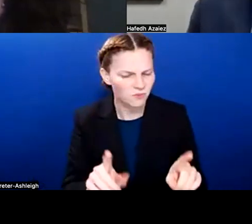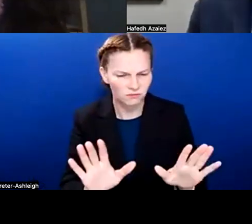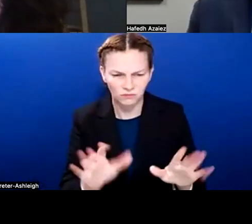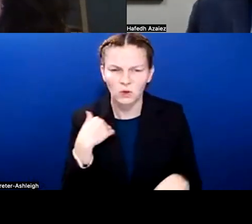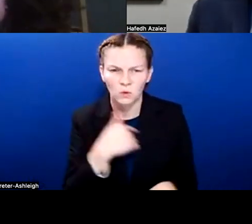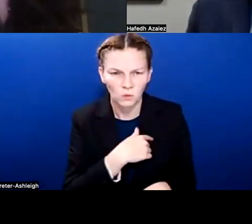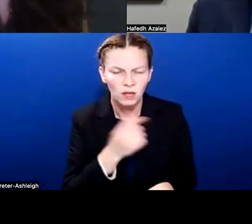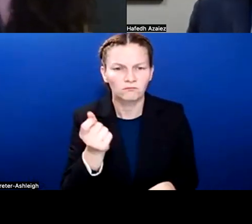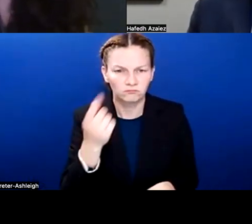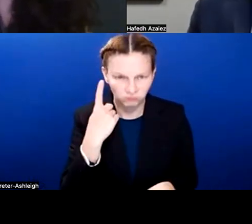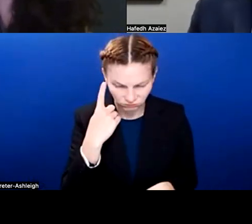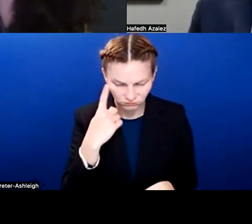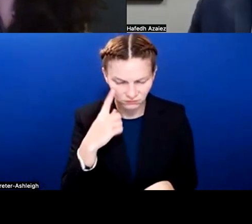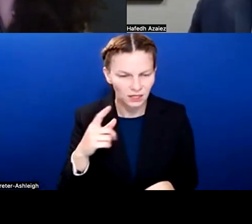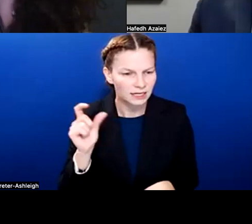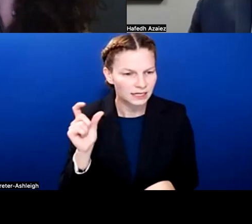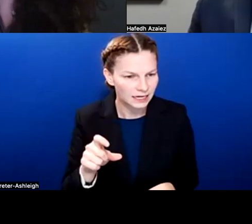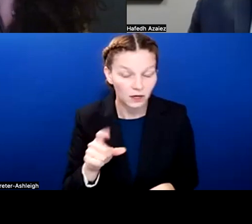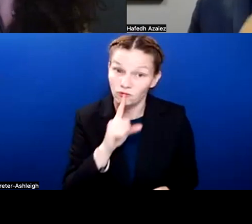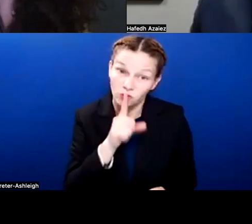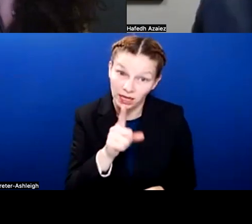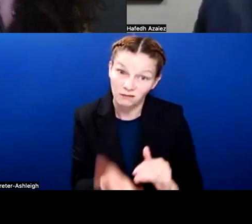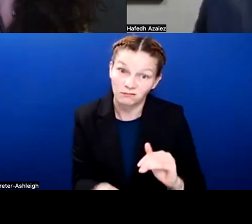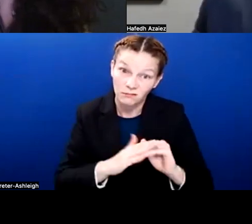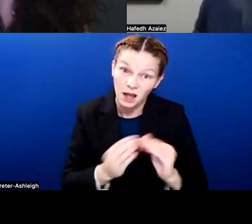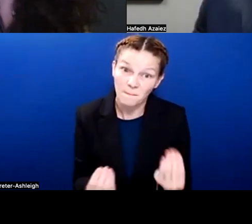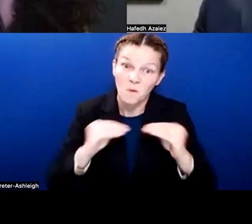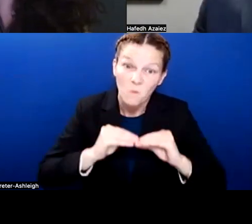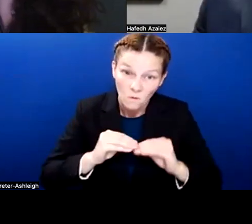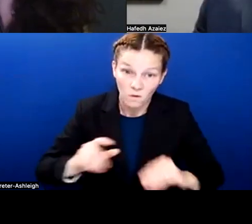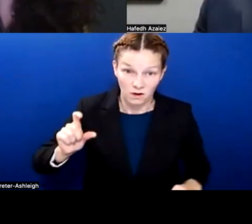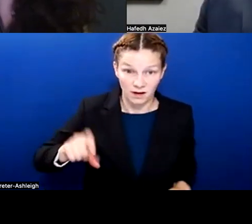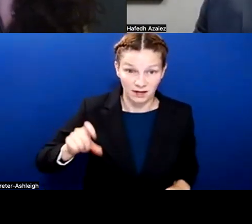for even an increase of need, I guess, when it comes to the mental